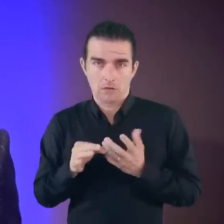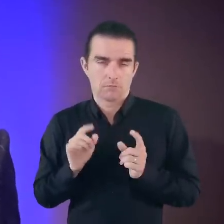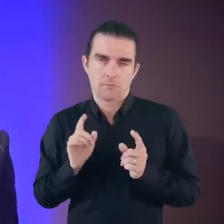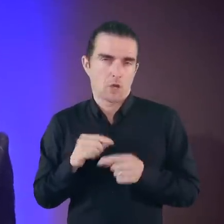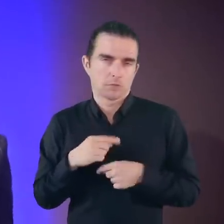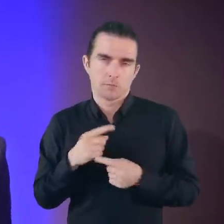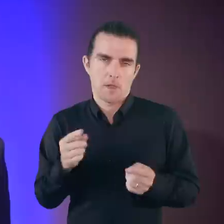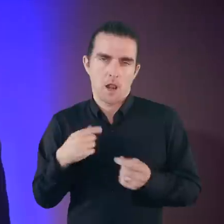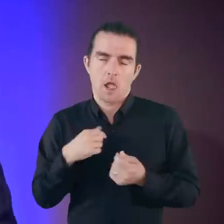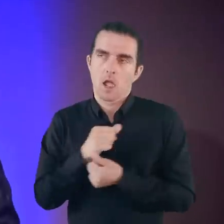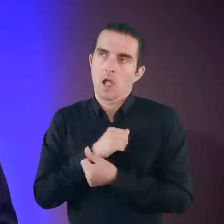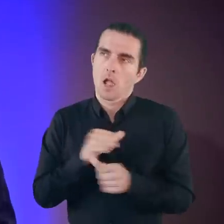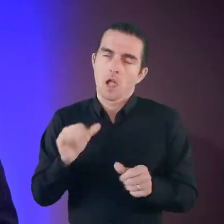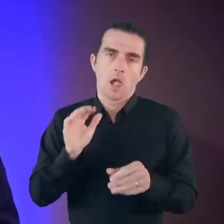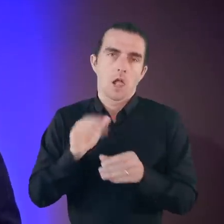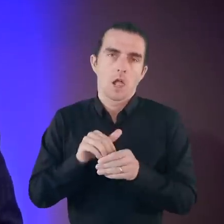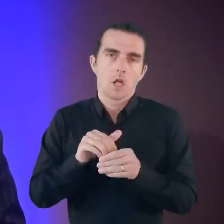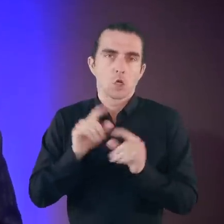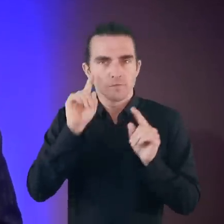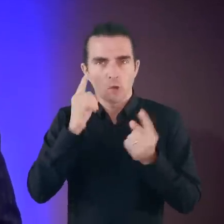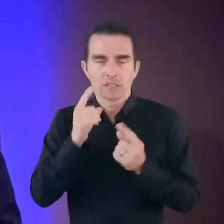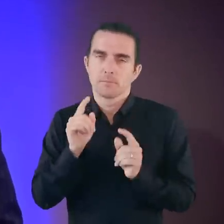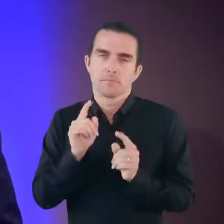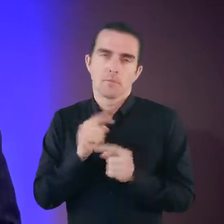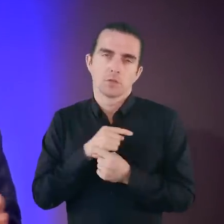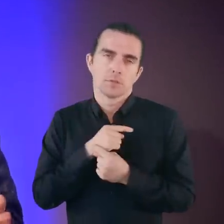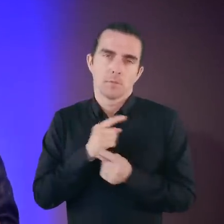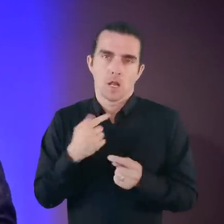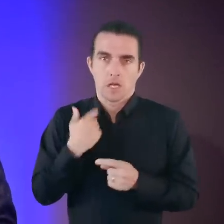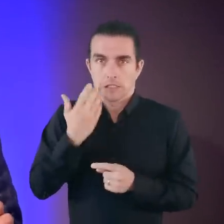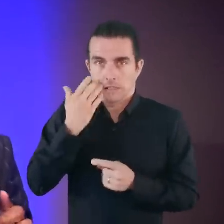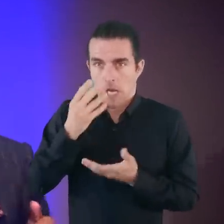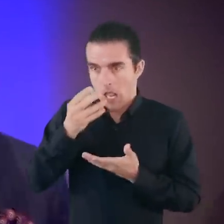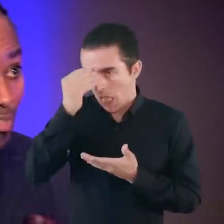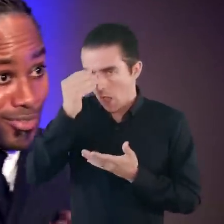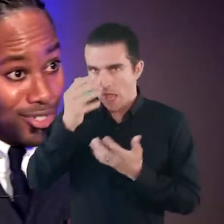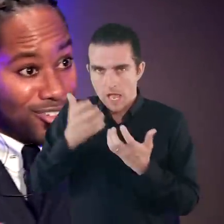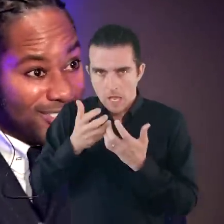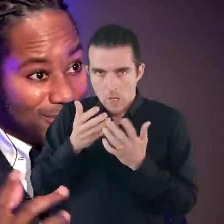there’s no way I can get to university”. By this point, I’ve learned a thesaurus.